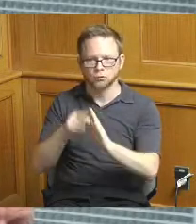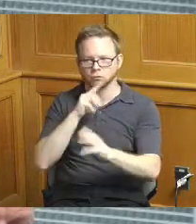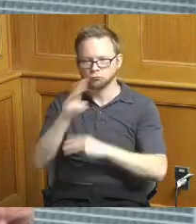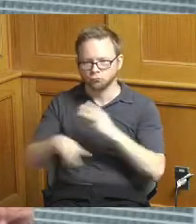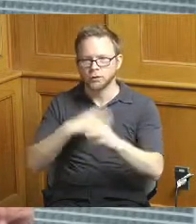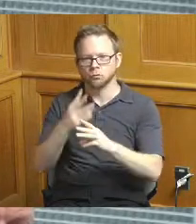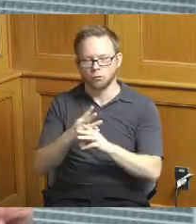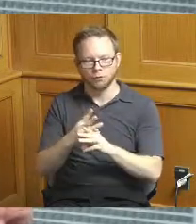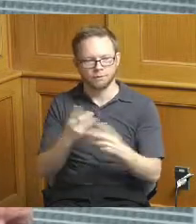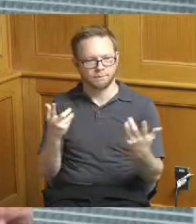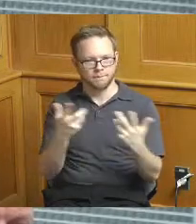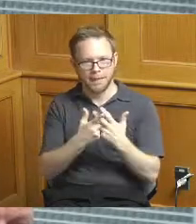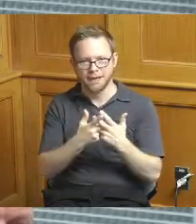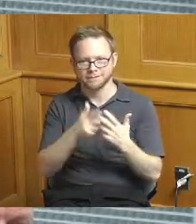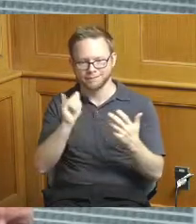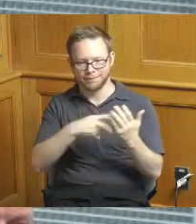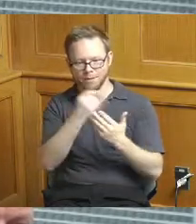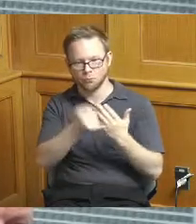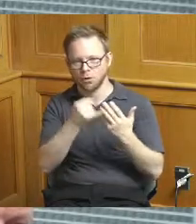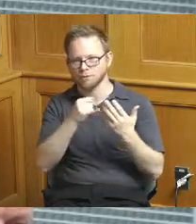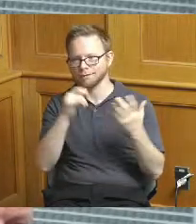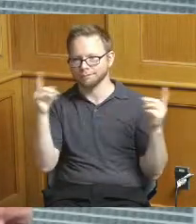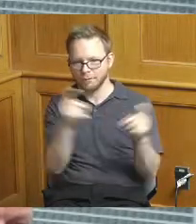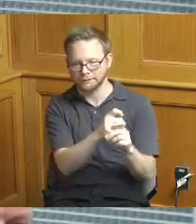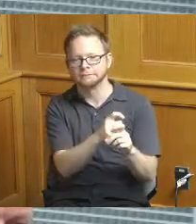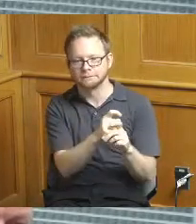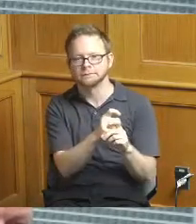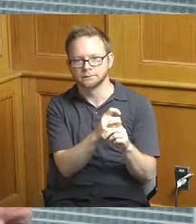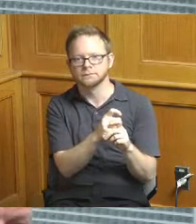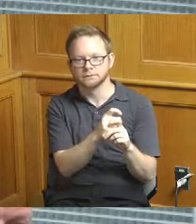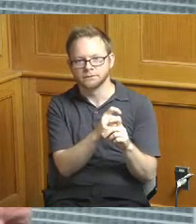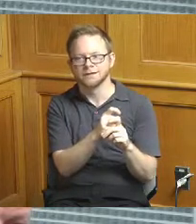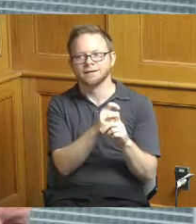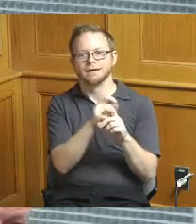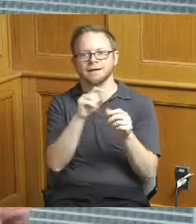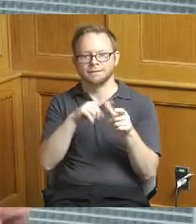can be successful in achieving and use that as the starting point to launch those at this point